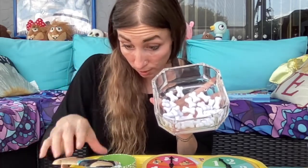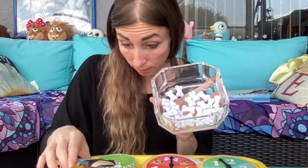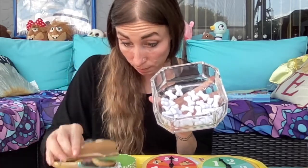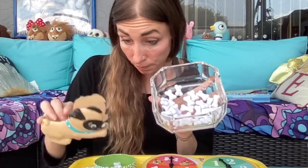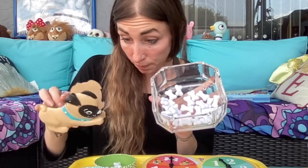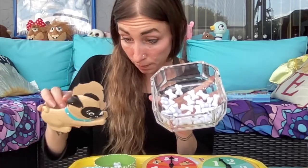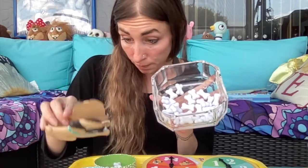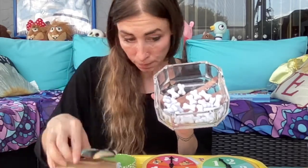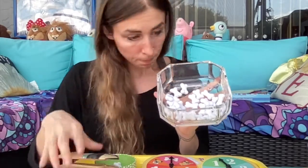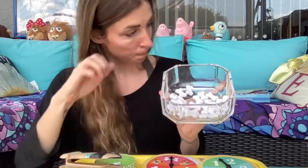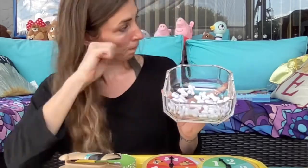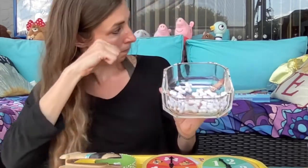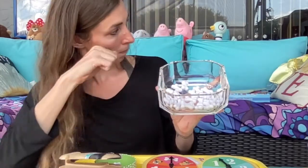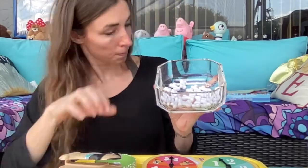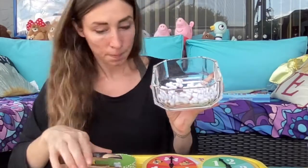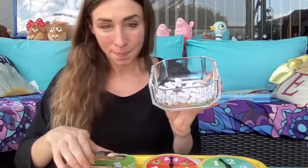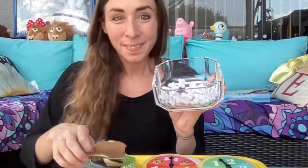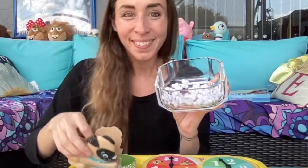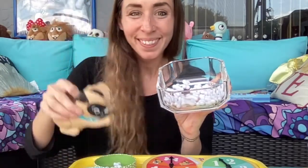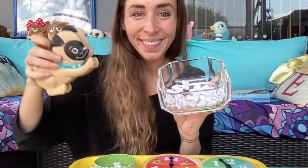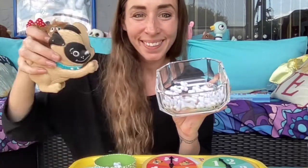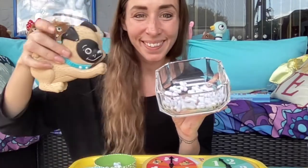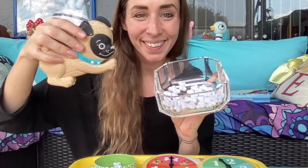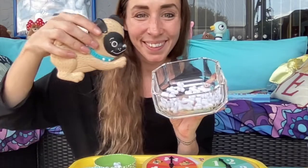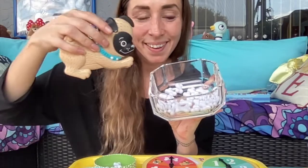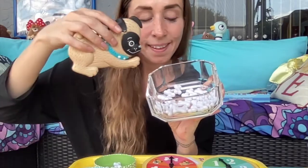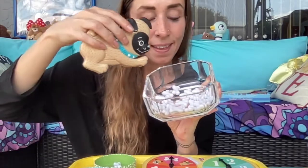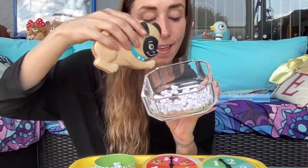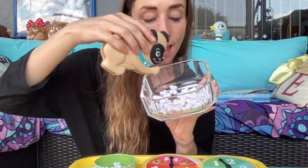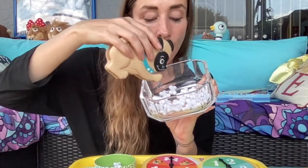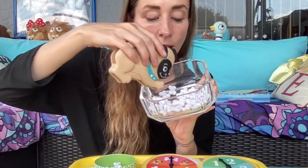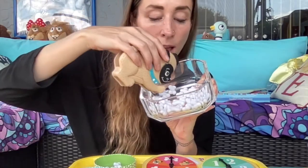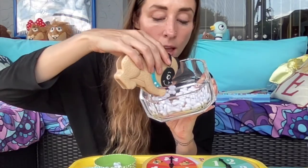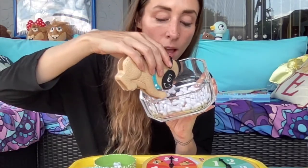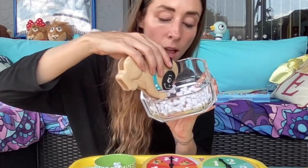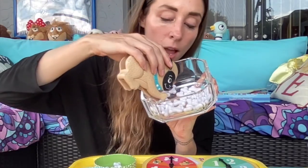Are you ready? Yeah I'm ready!